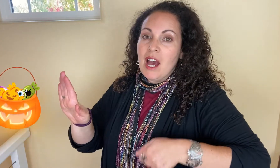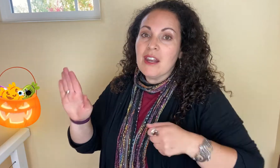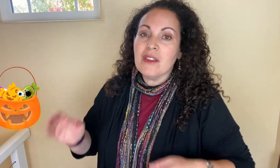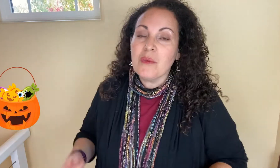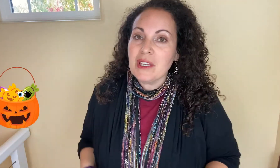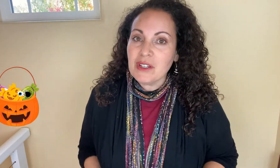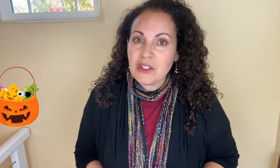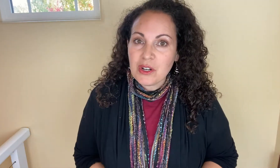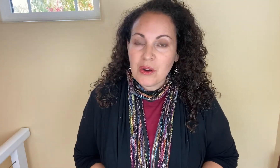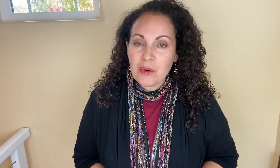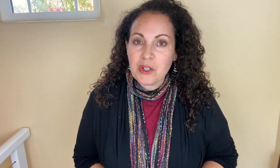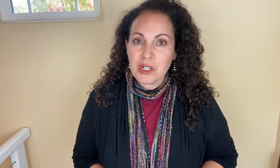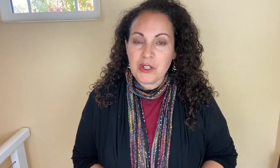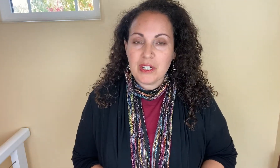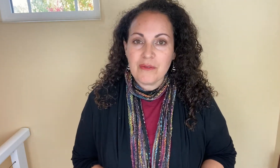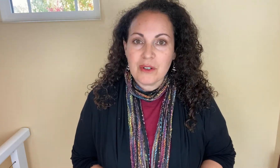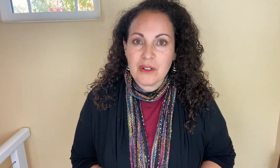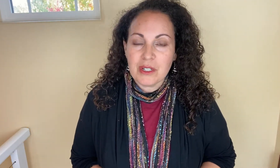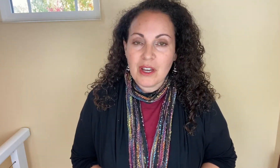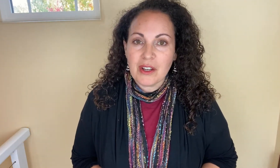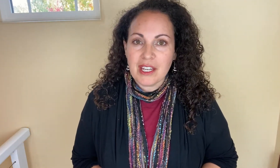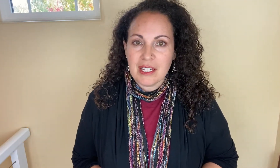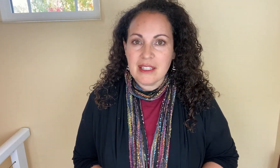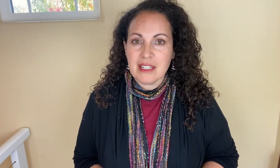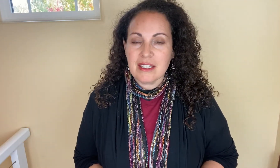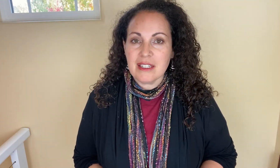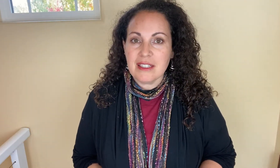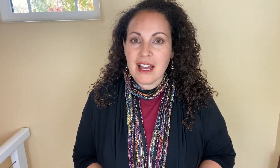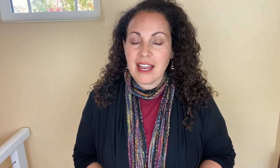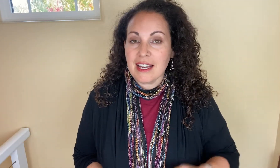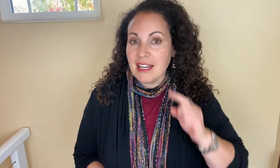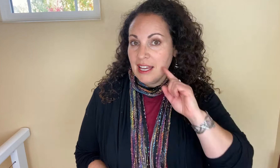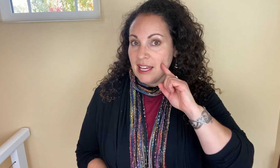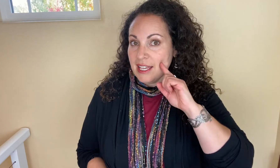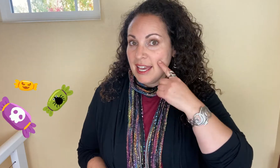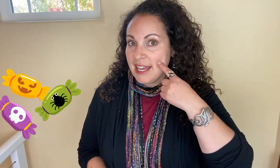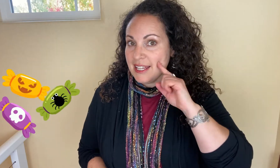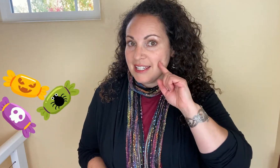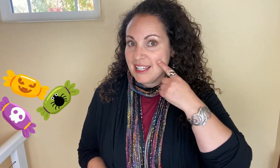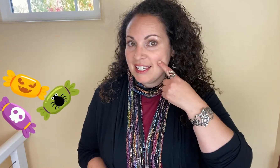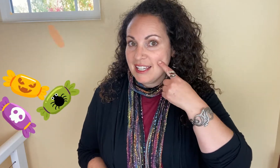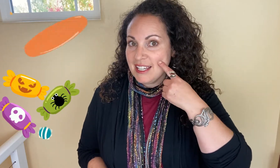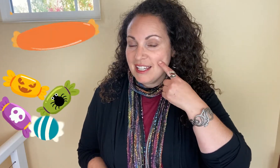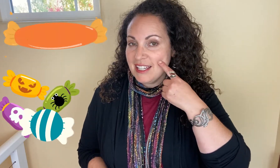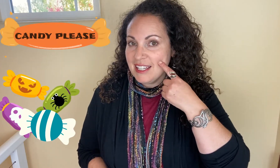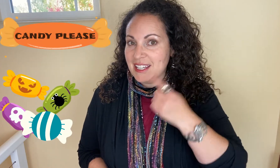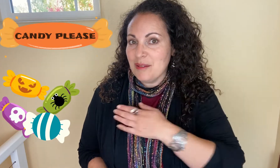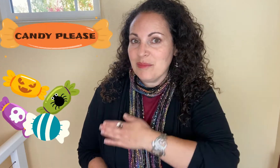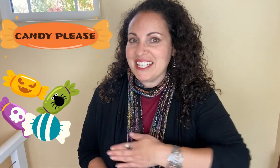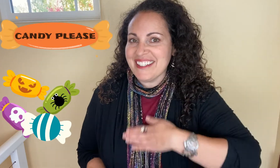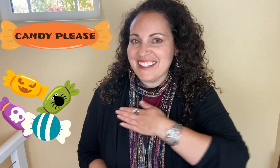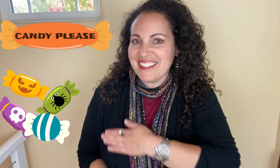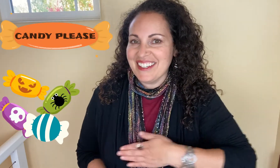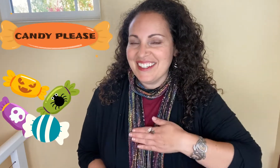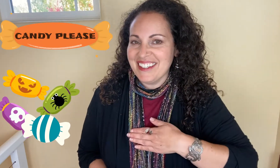Another way you can show trick or treat for young kids is to sign CANDY PLEASE.